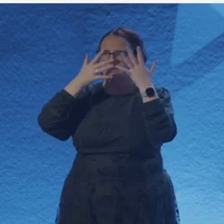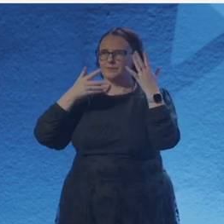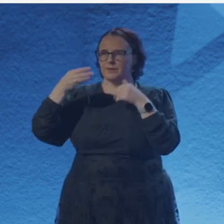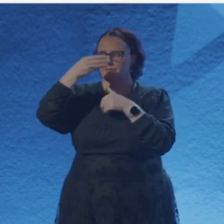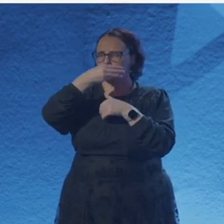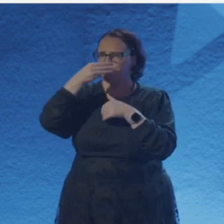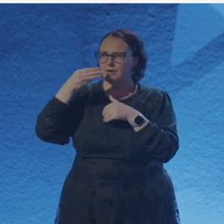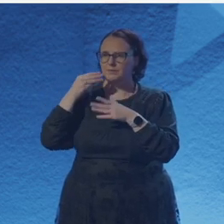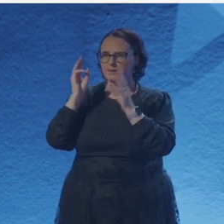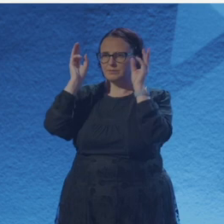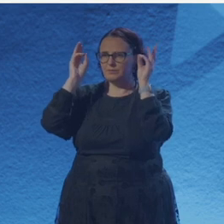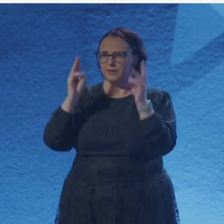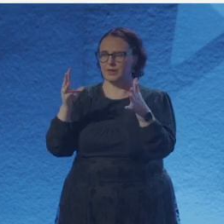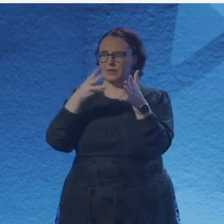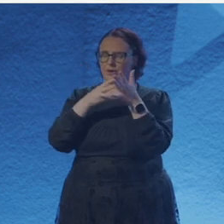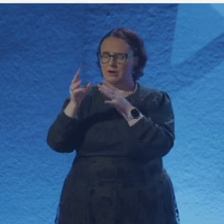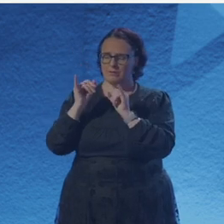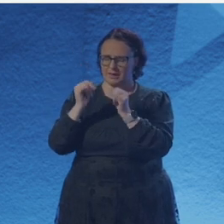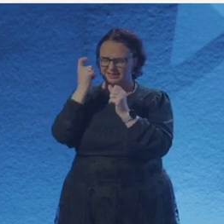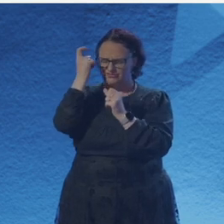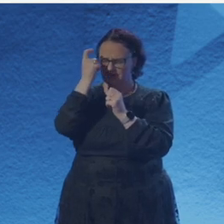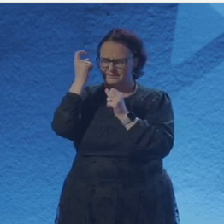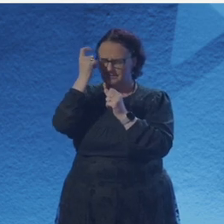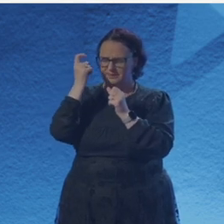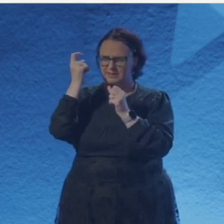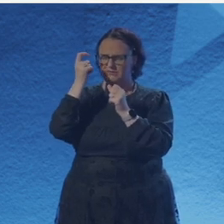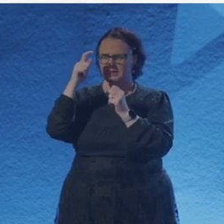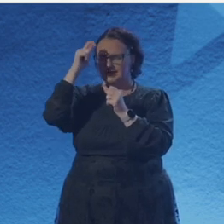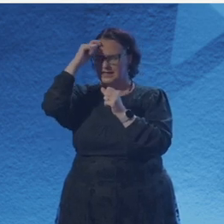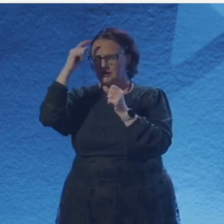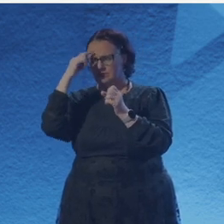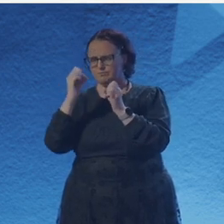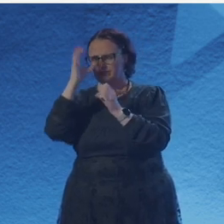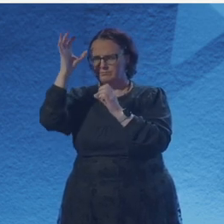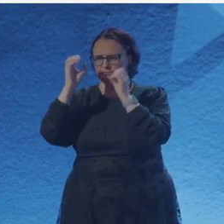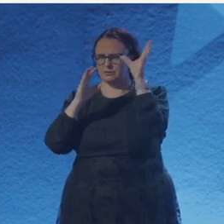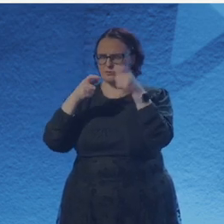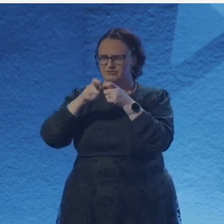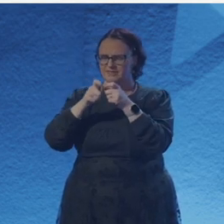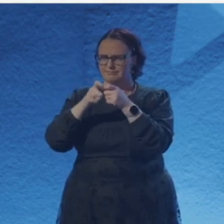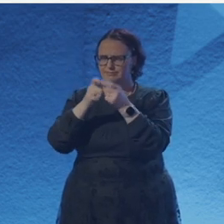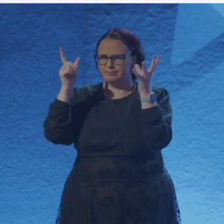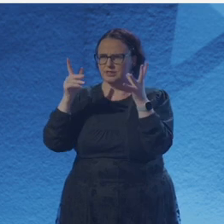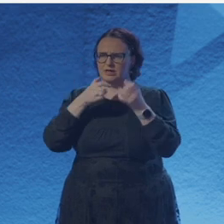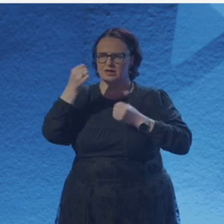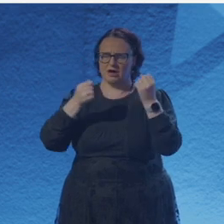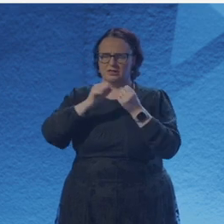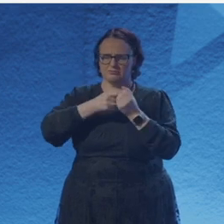Her favourite film projected onto the back of her skull on repeat at home in bed when she closes her eyes,